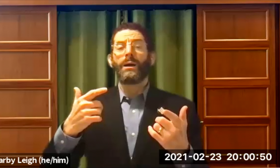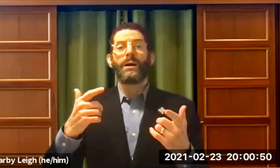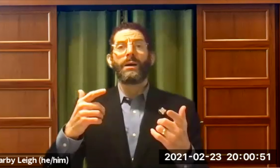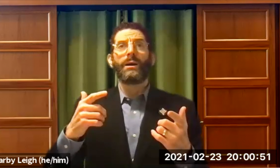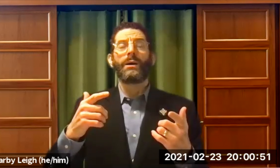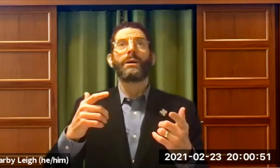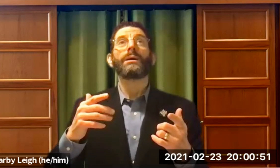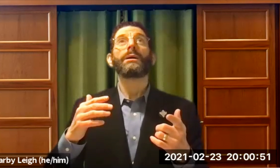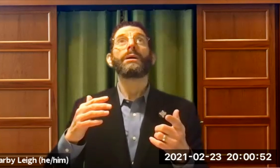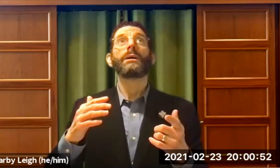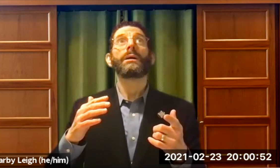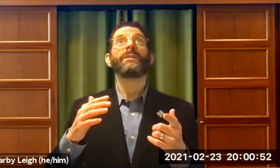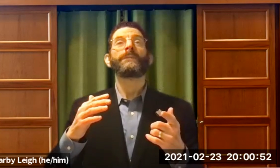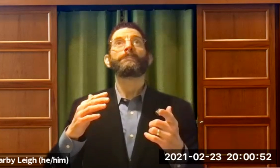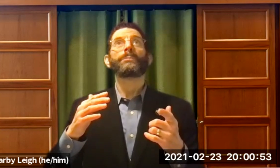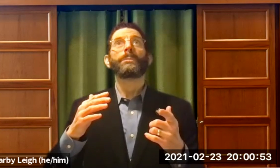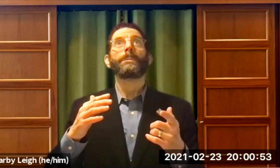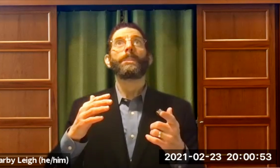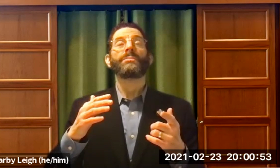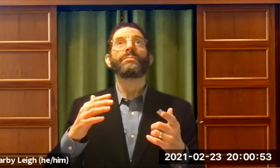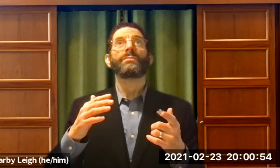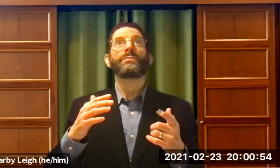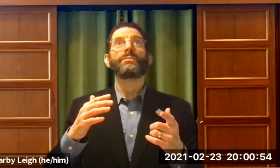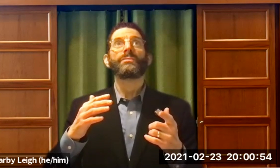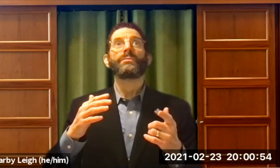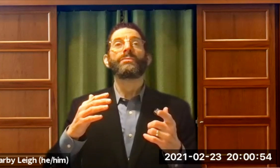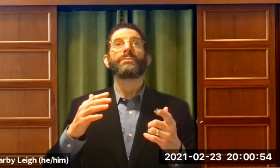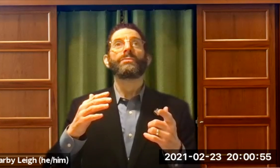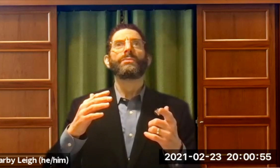magical answer.